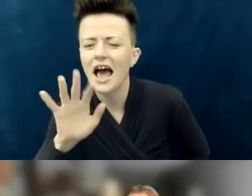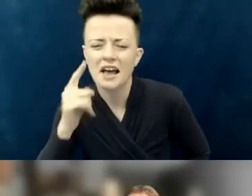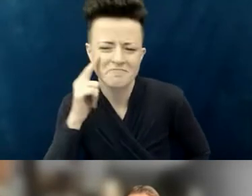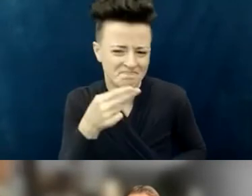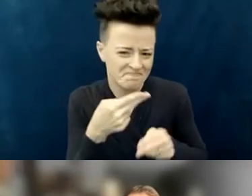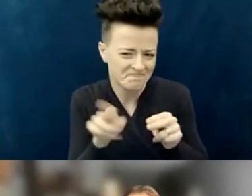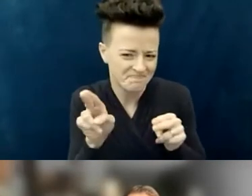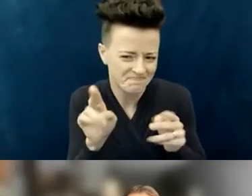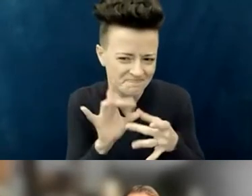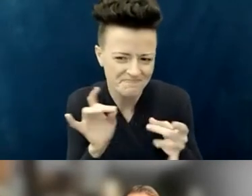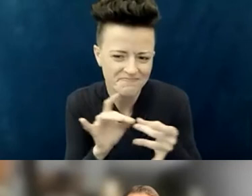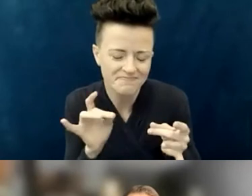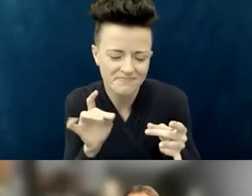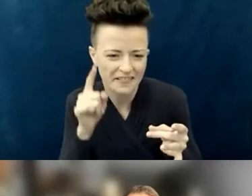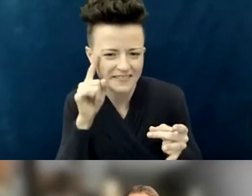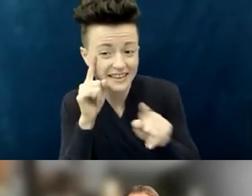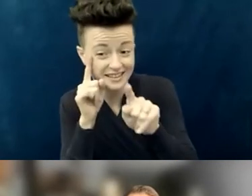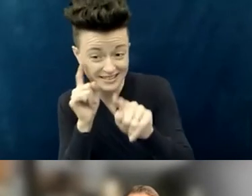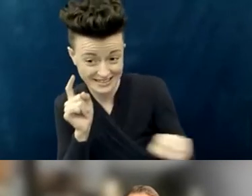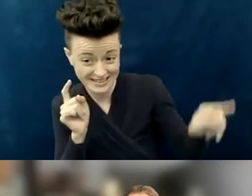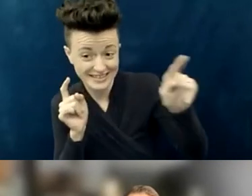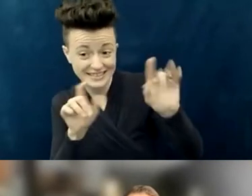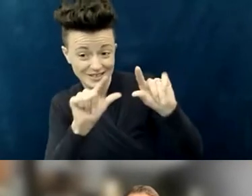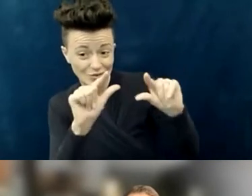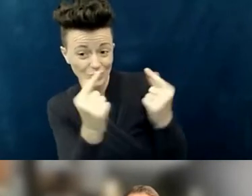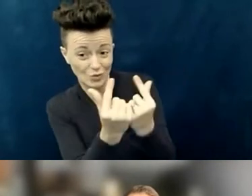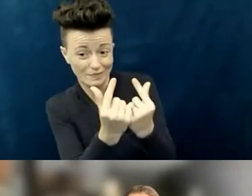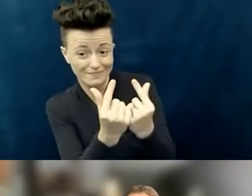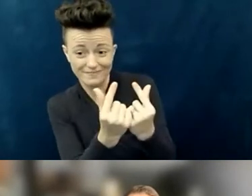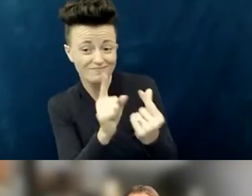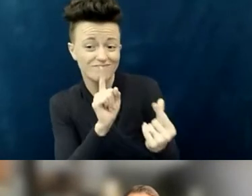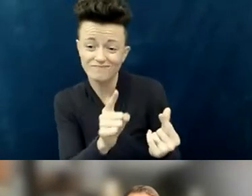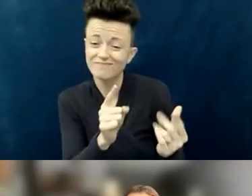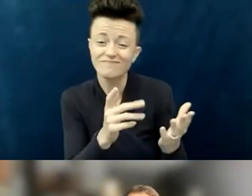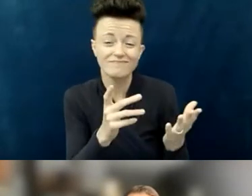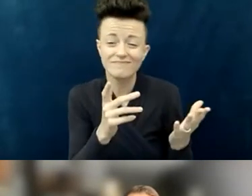that this group is familiar with: using the word "reformed."